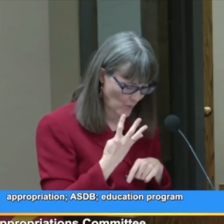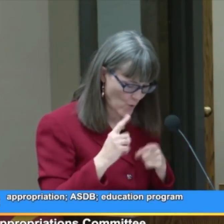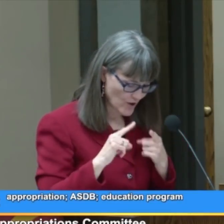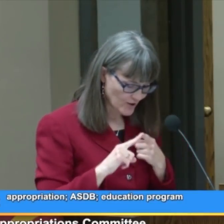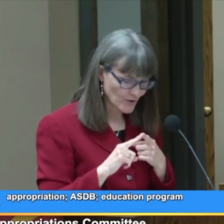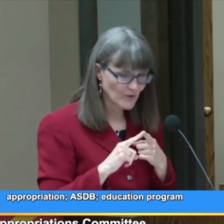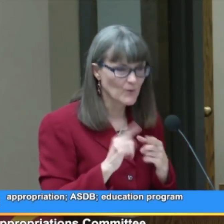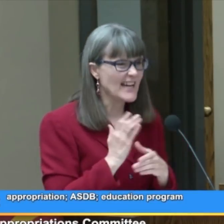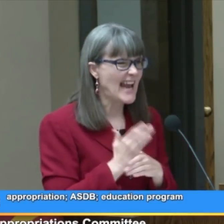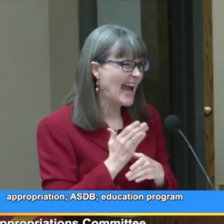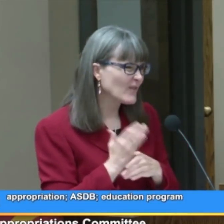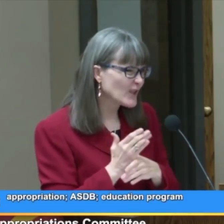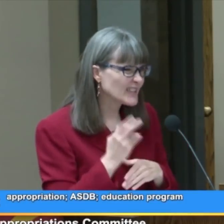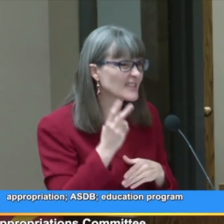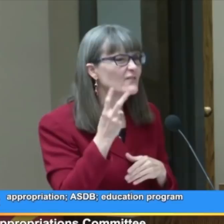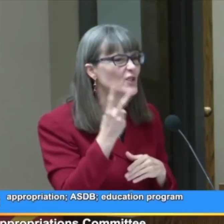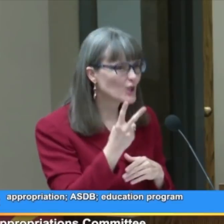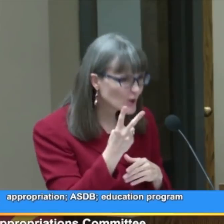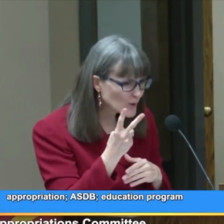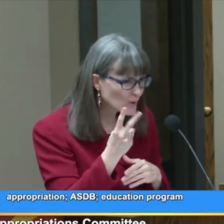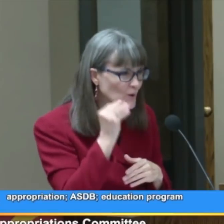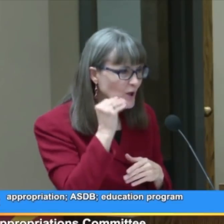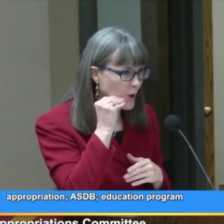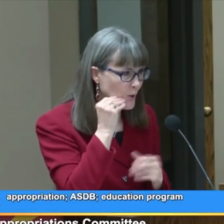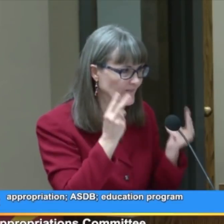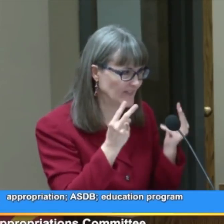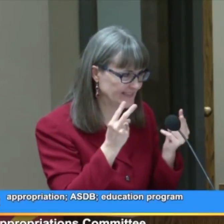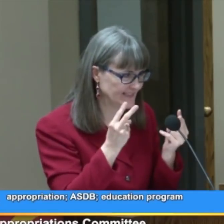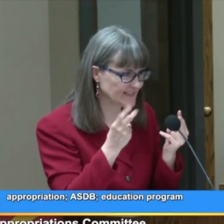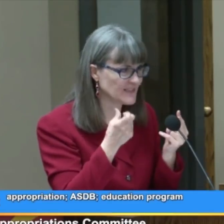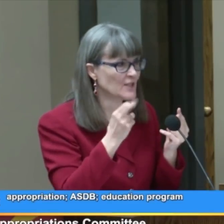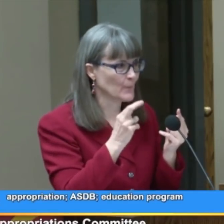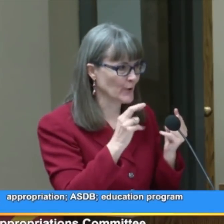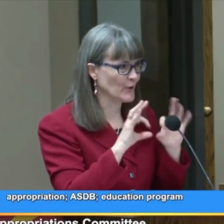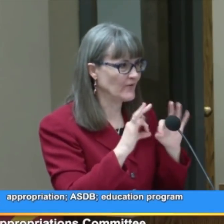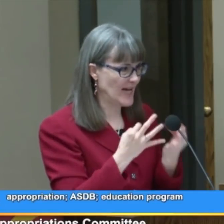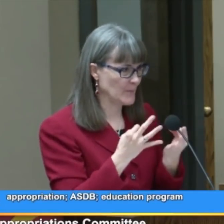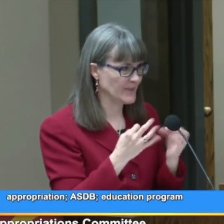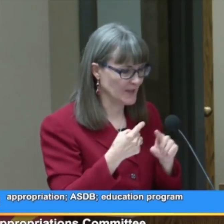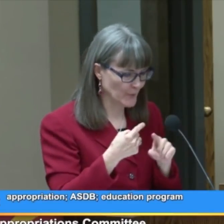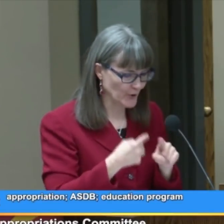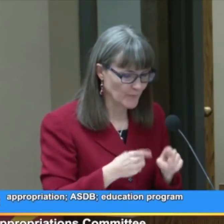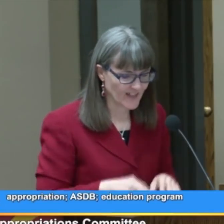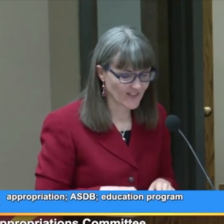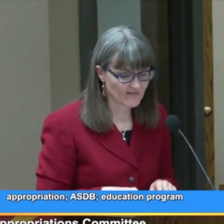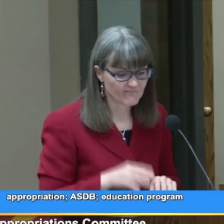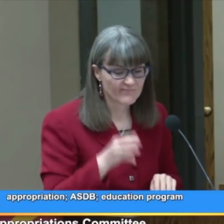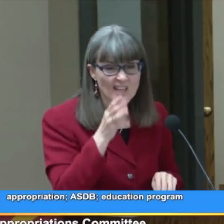an average of two home visits per family, per month.